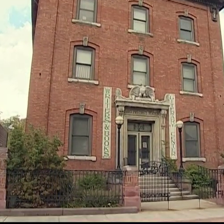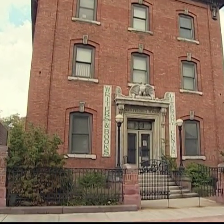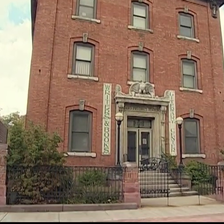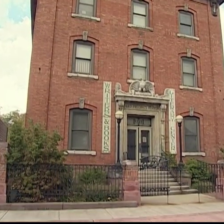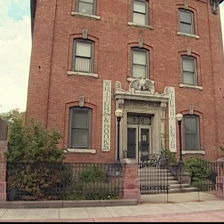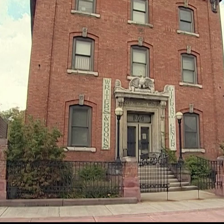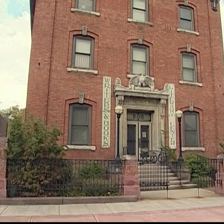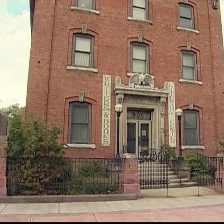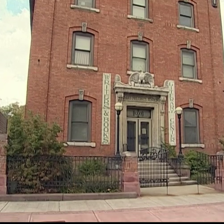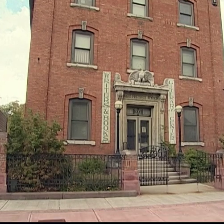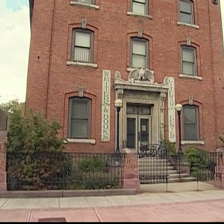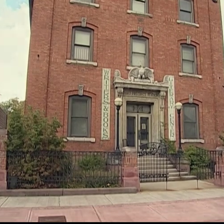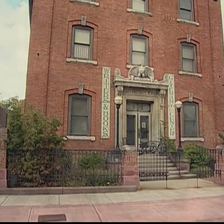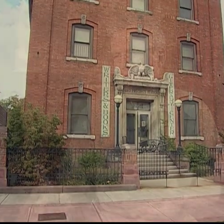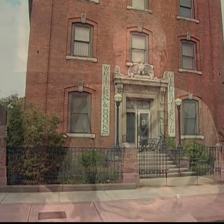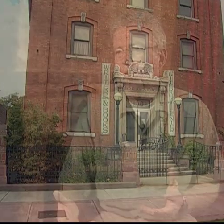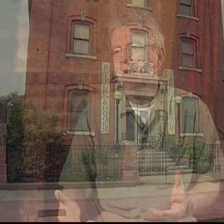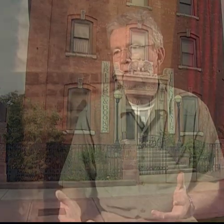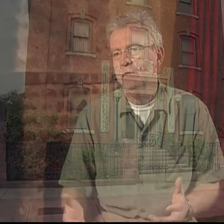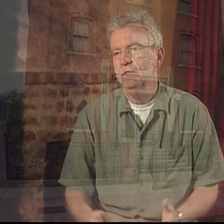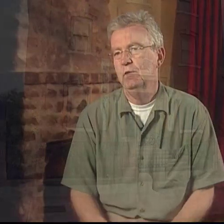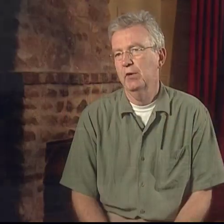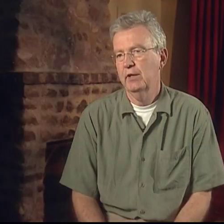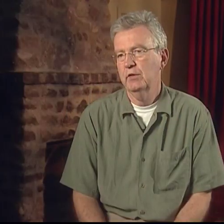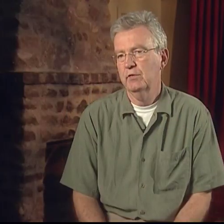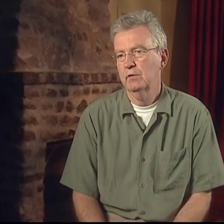And suddenly there was a real awareness in Rochester